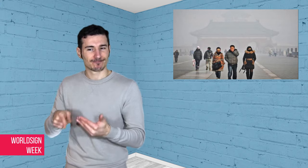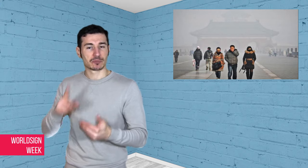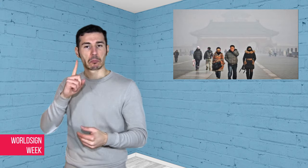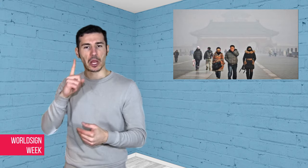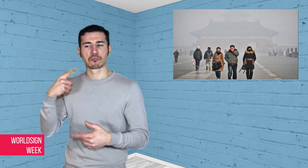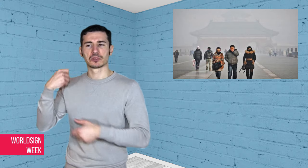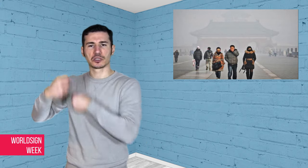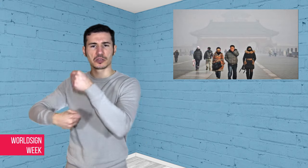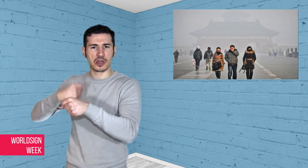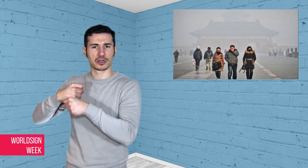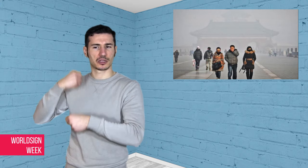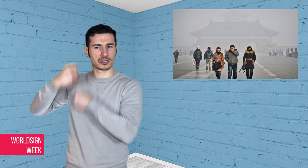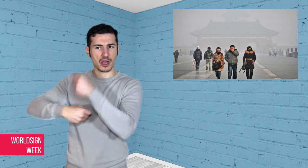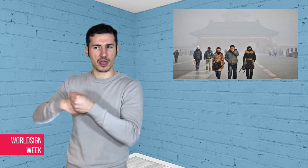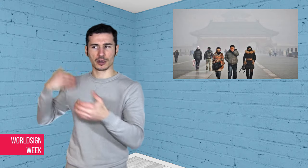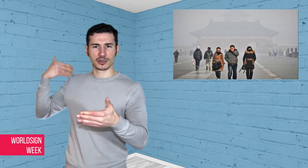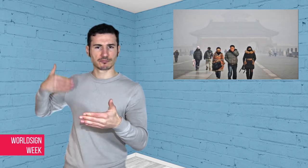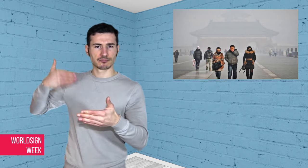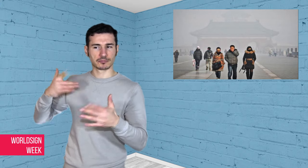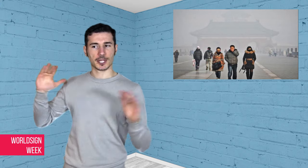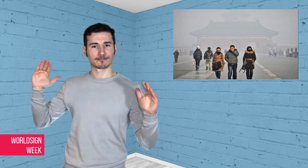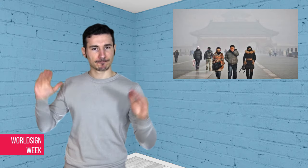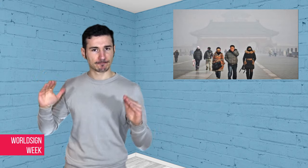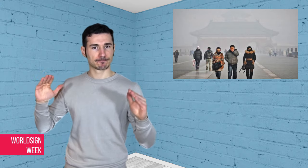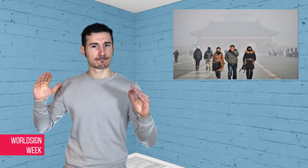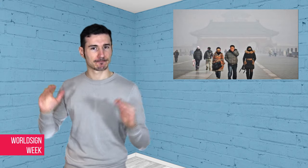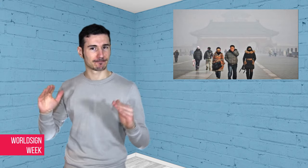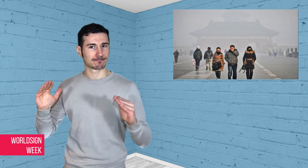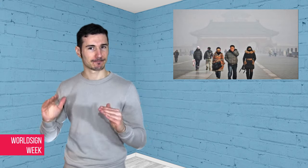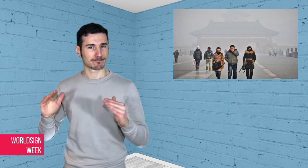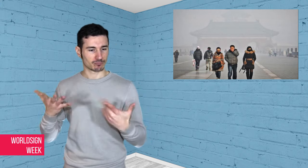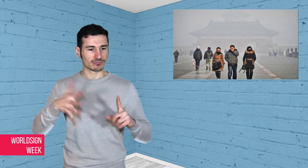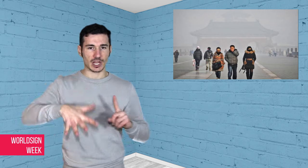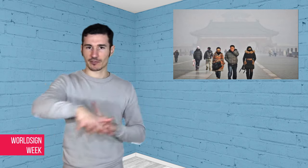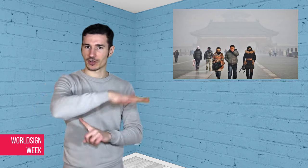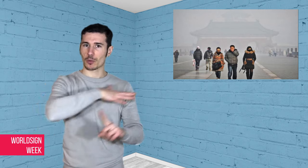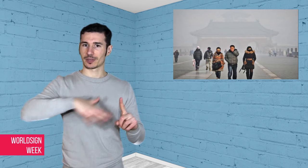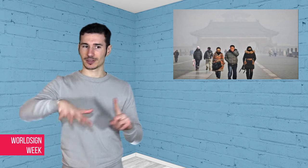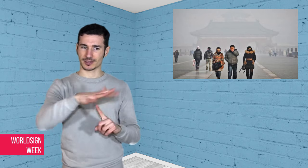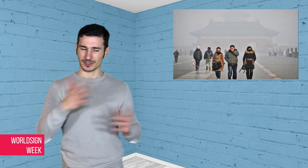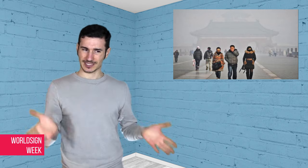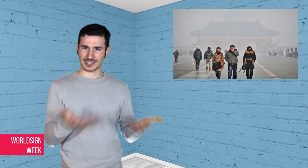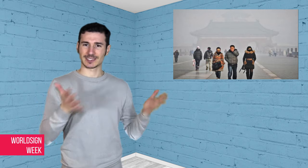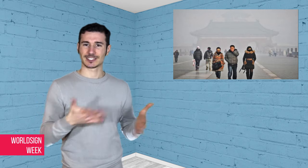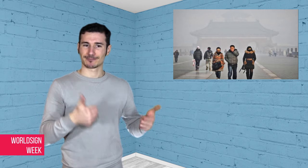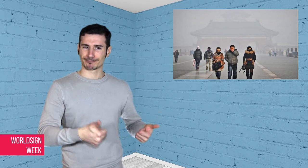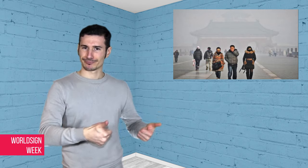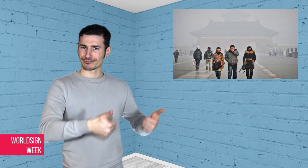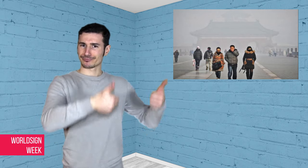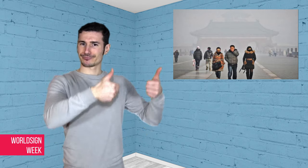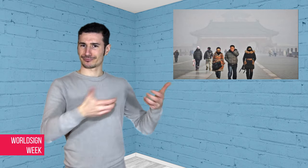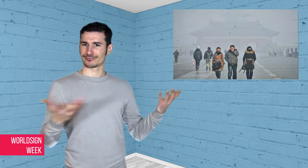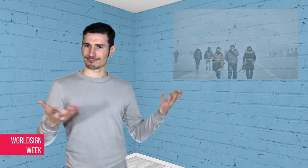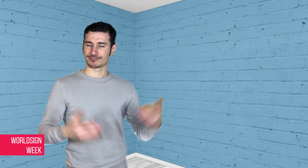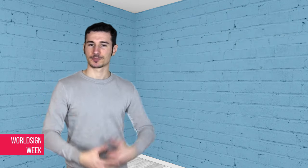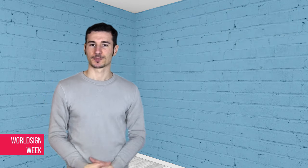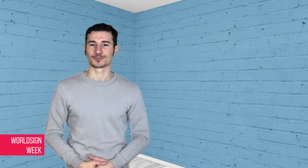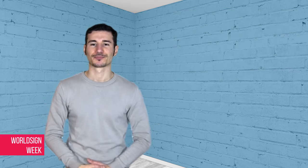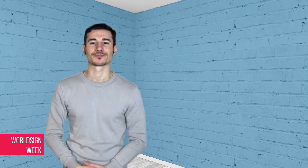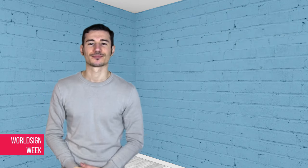its increasing pro-environmental efforts.